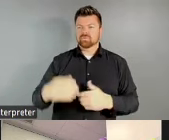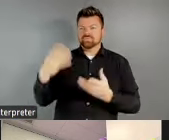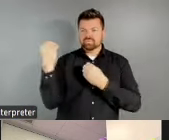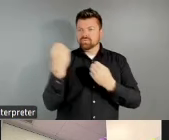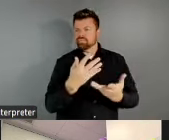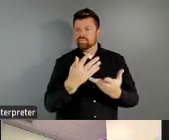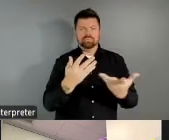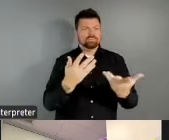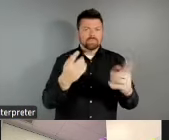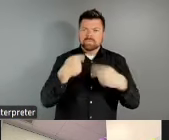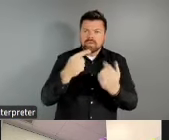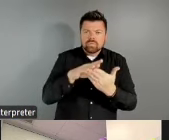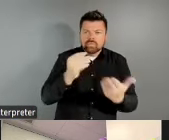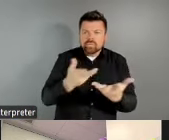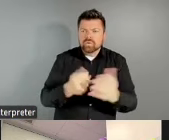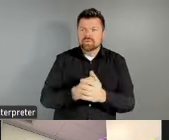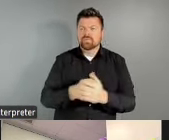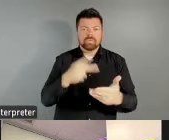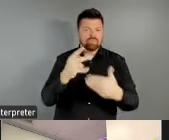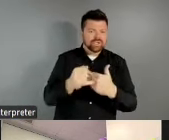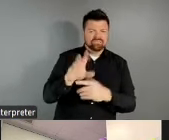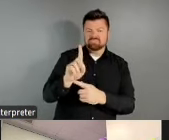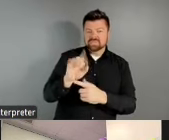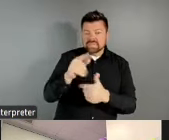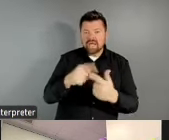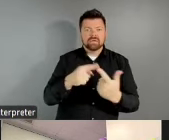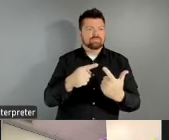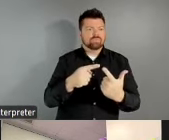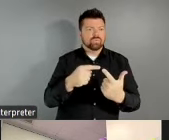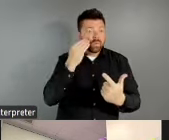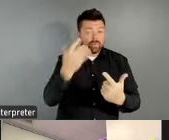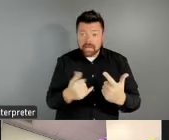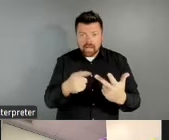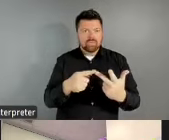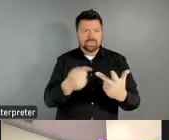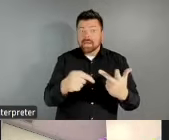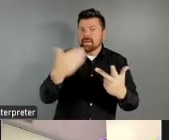do we know so far, and where do we think this is going? Patricia. - Thank you so much, Randy.